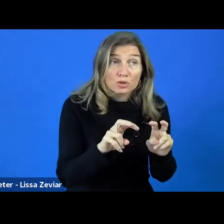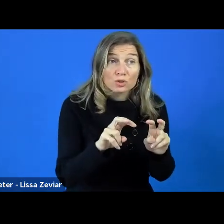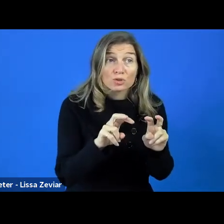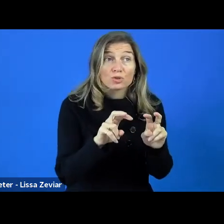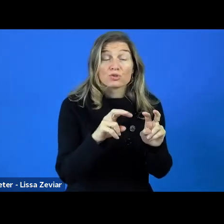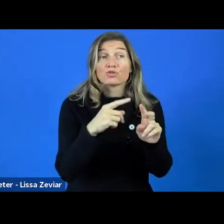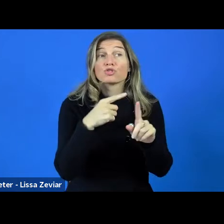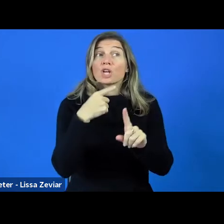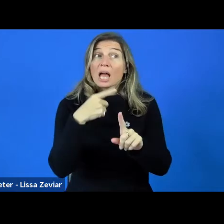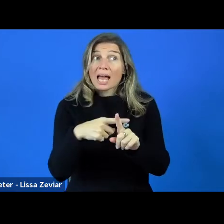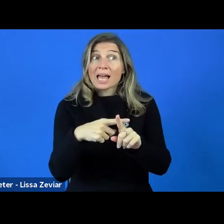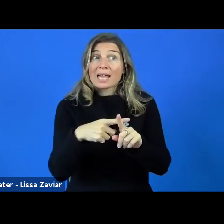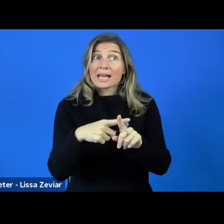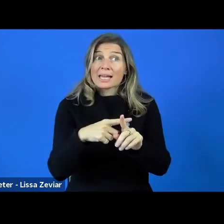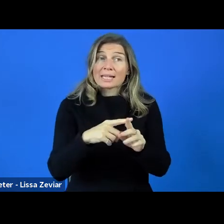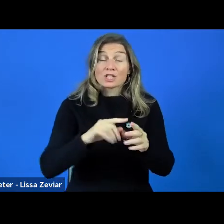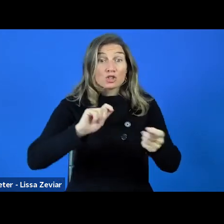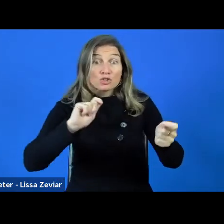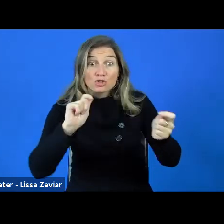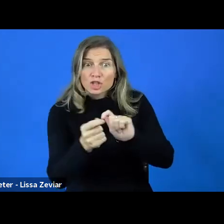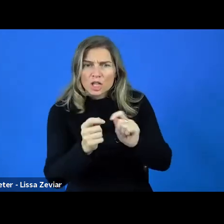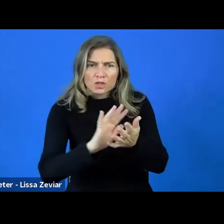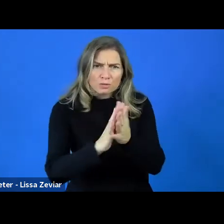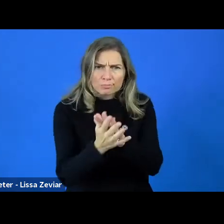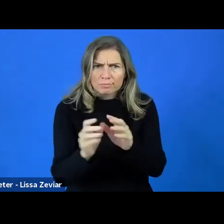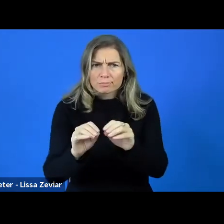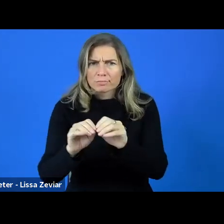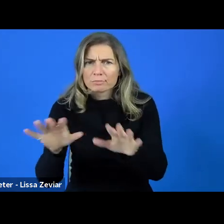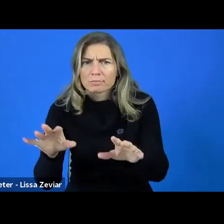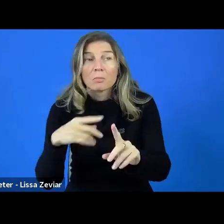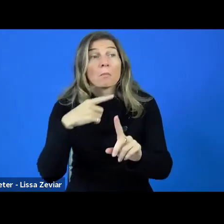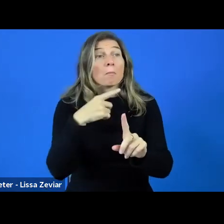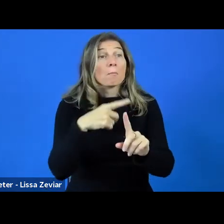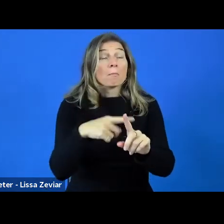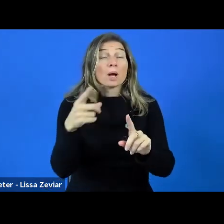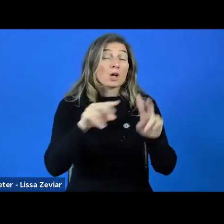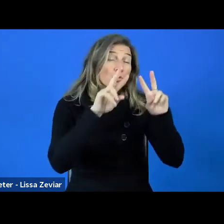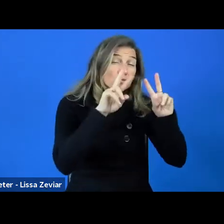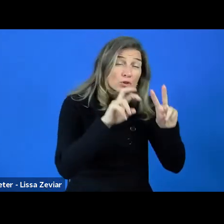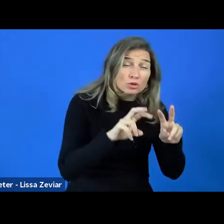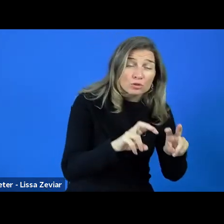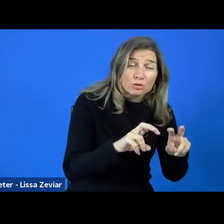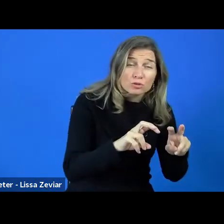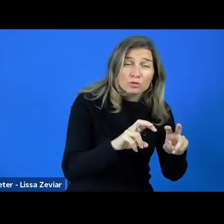It's supporting a lot of innovation and cooperation between research institutions, universities